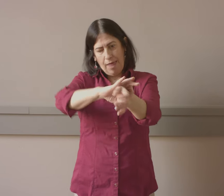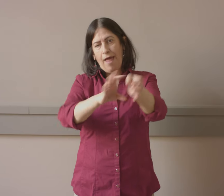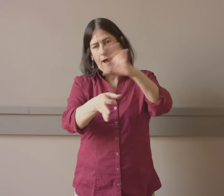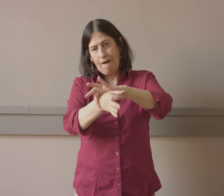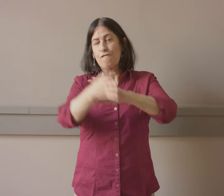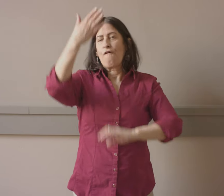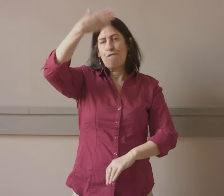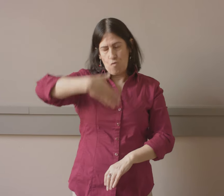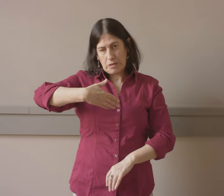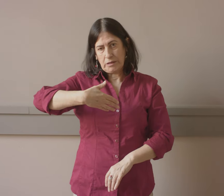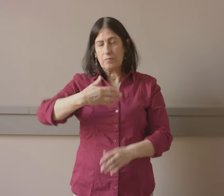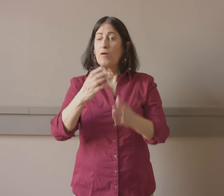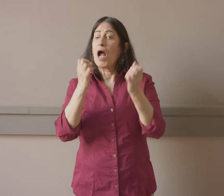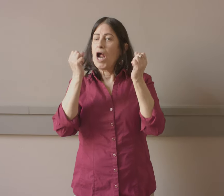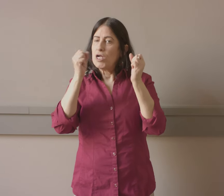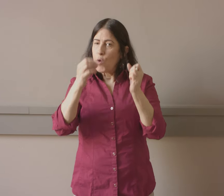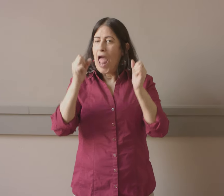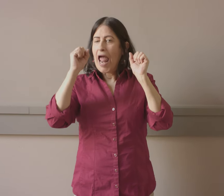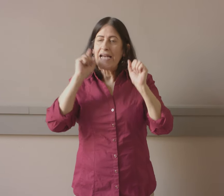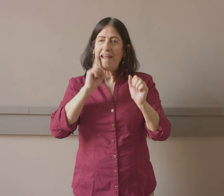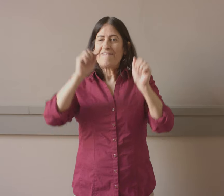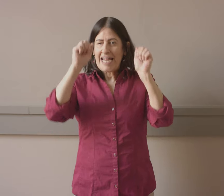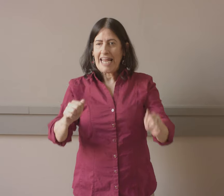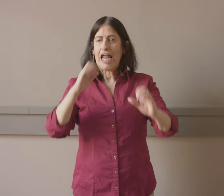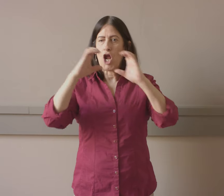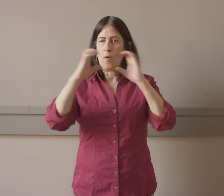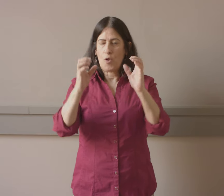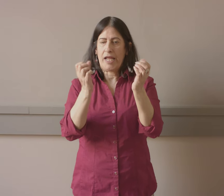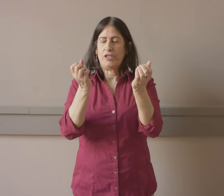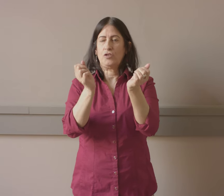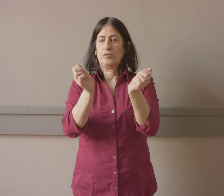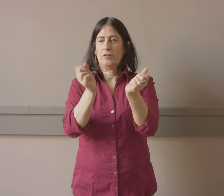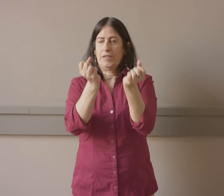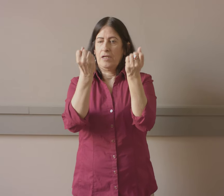So handcuffed in the front is so important, so deaf people can communicate.